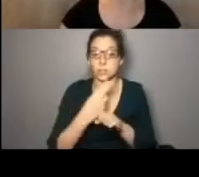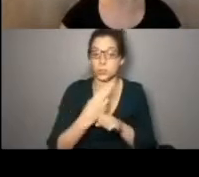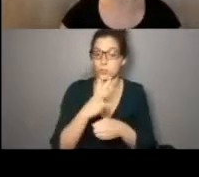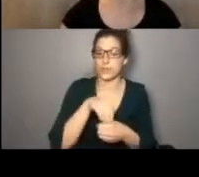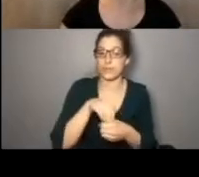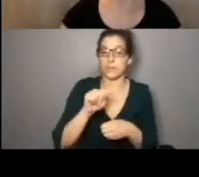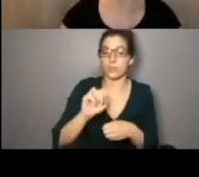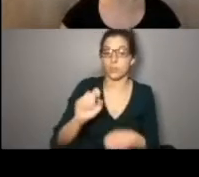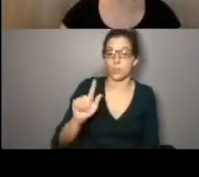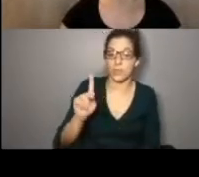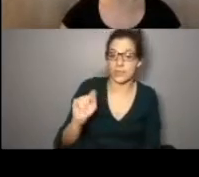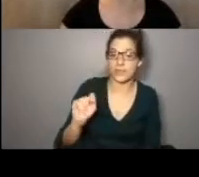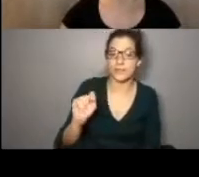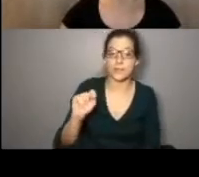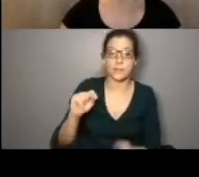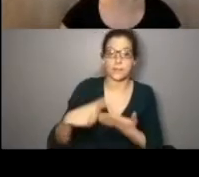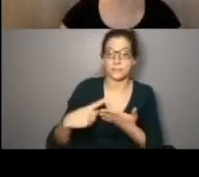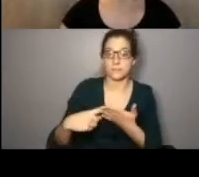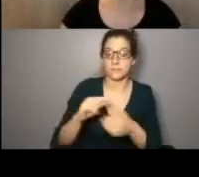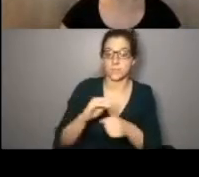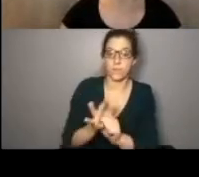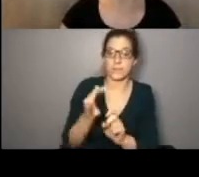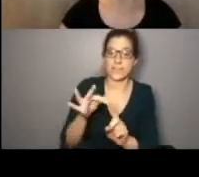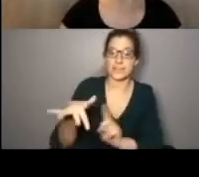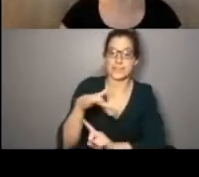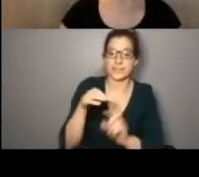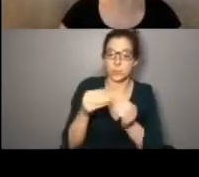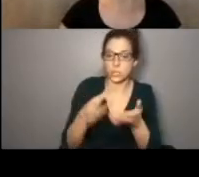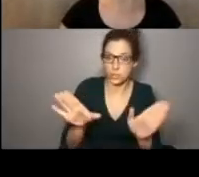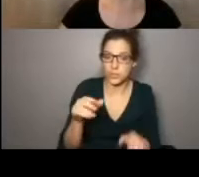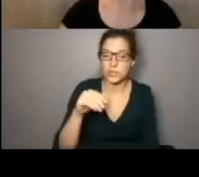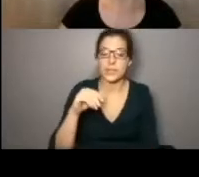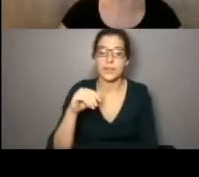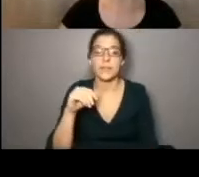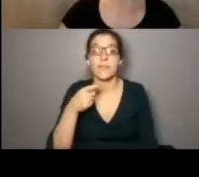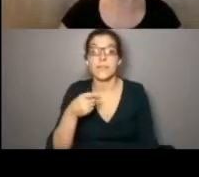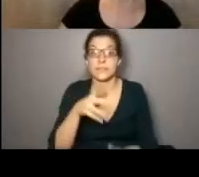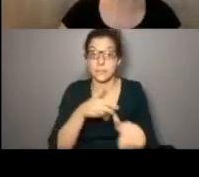Toolkit and within discourse around COVID-19 more generally. This updates,